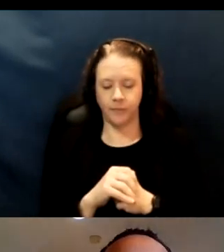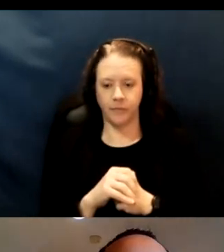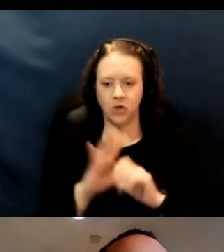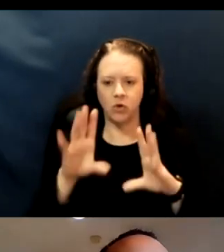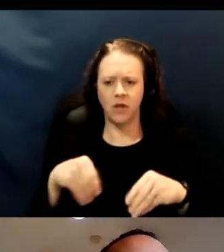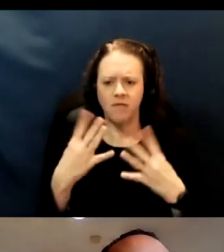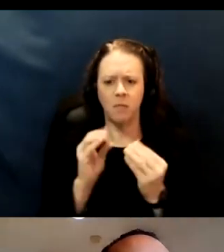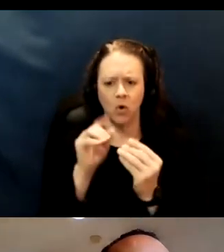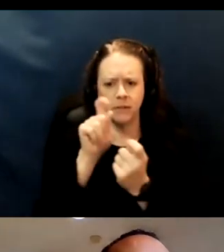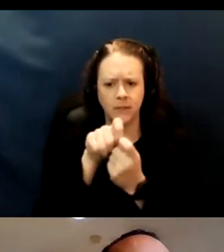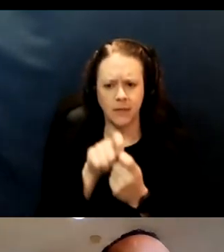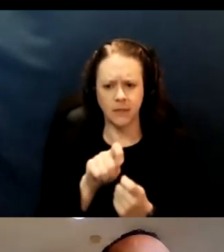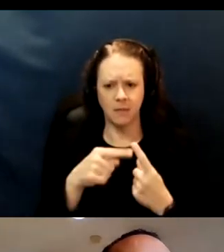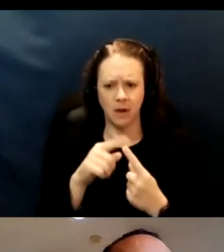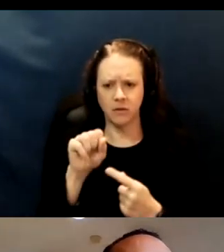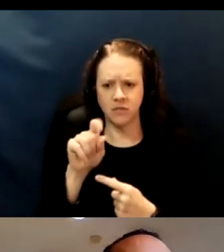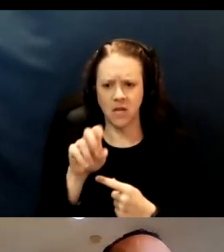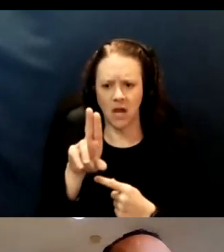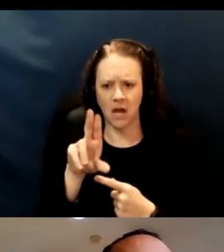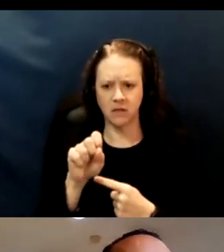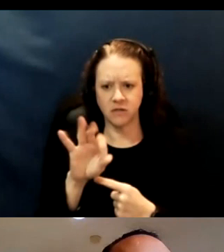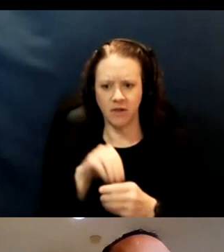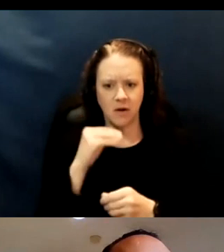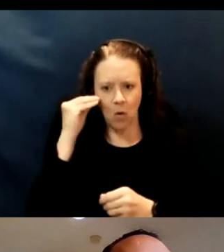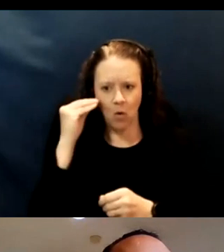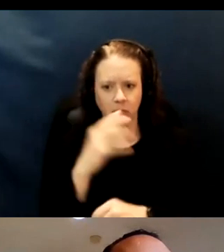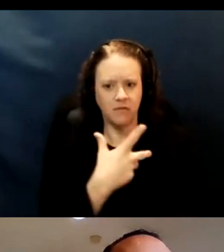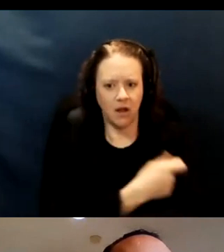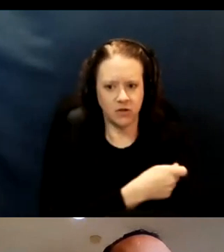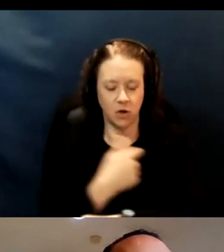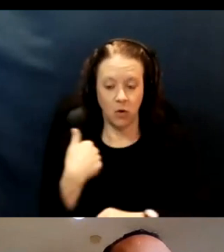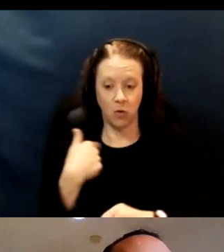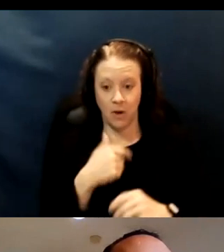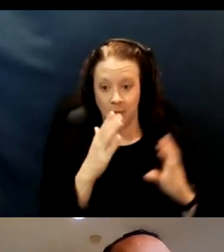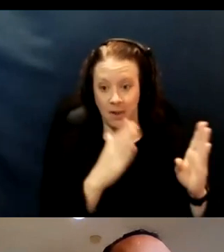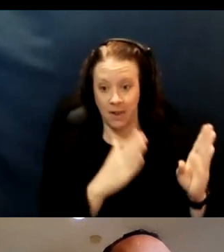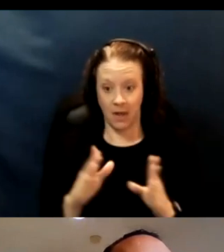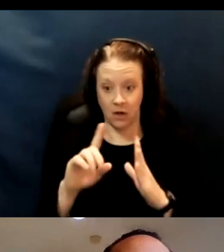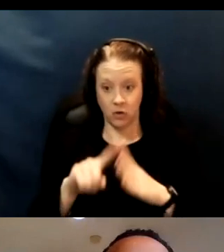about the status of in-home vaccination. So we were planning to start on April 14th.